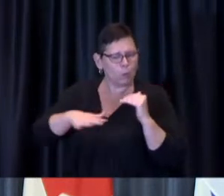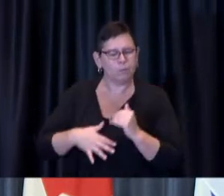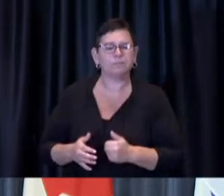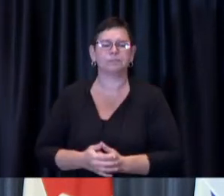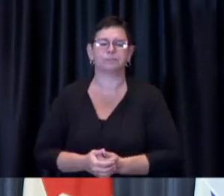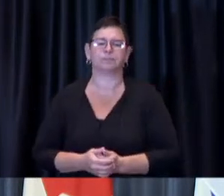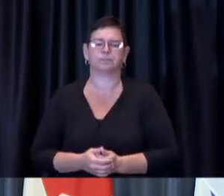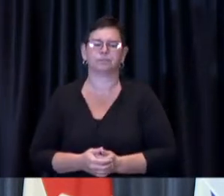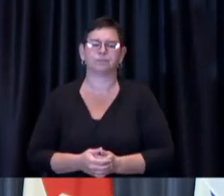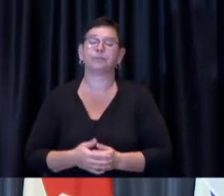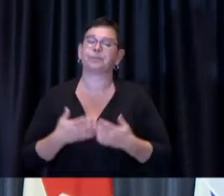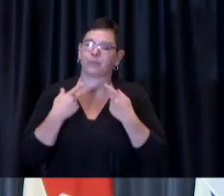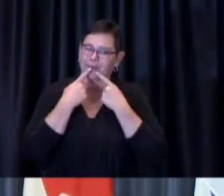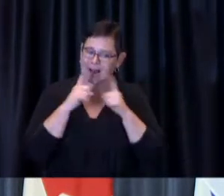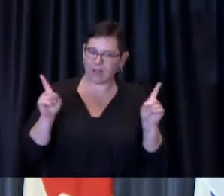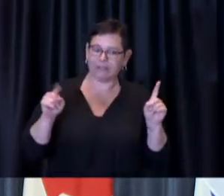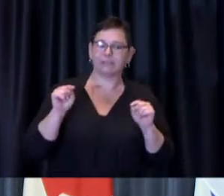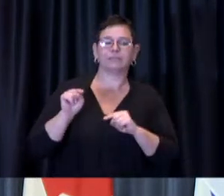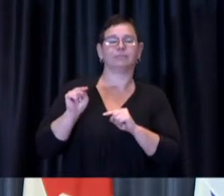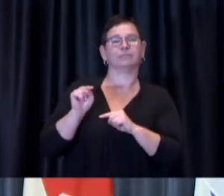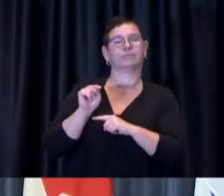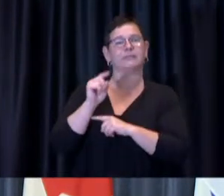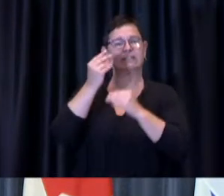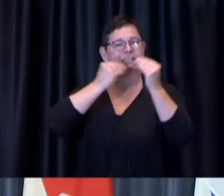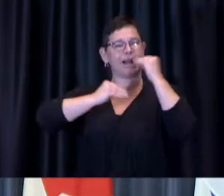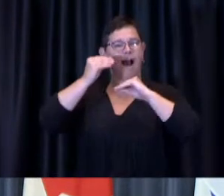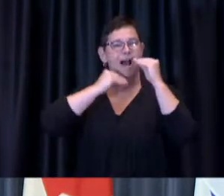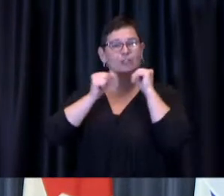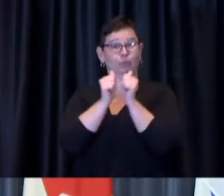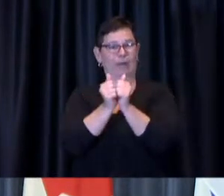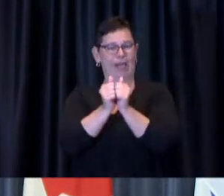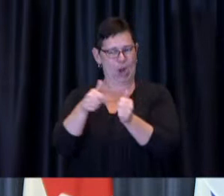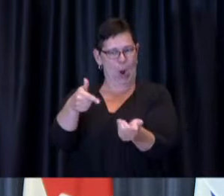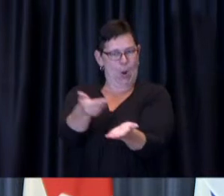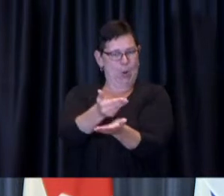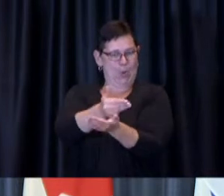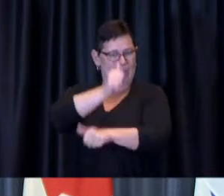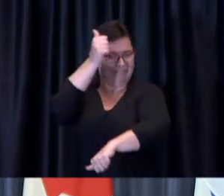Dine Together will support the recovery of local restaurants and celebrate Toronto's diverse culinary scene.